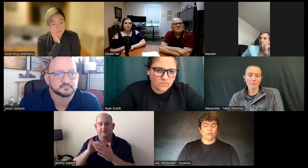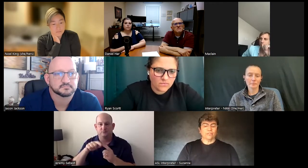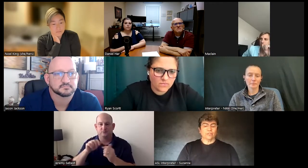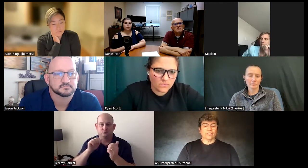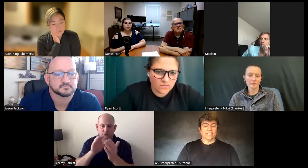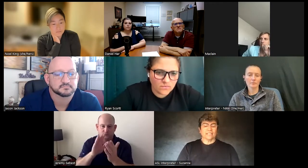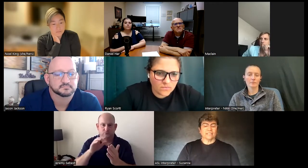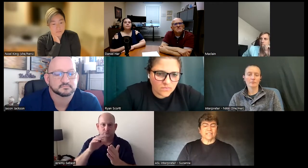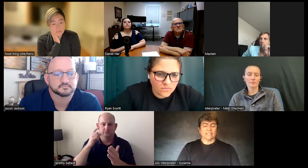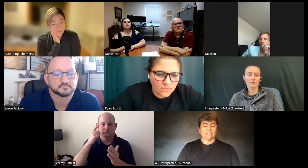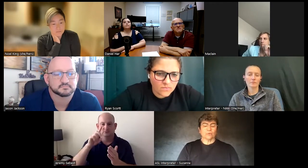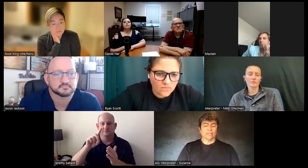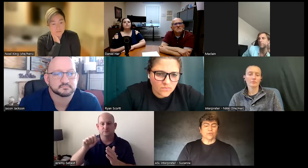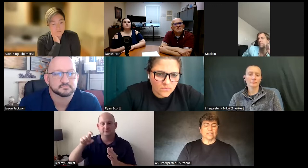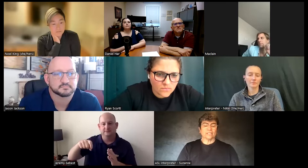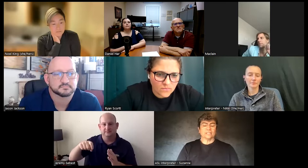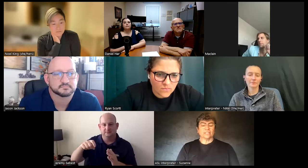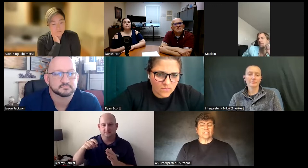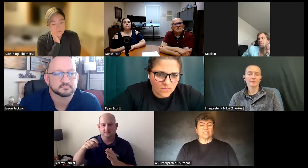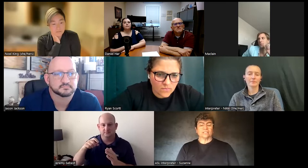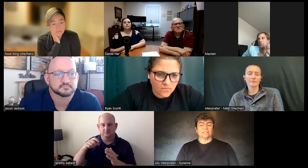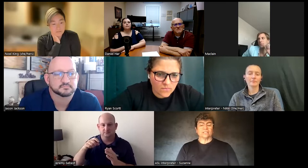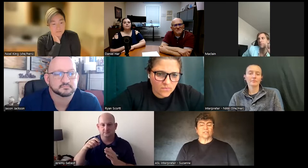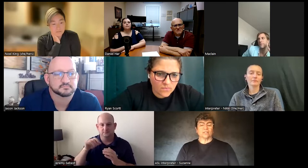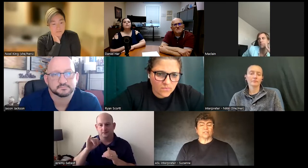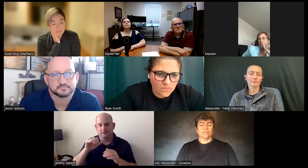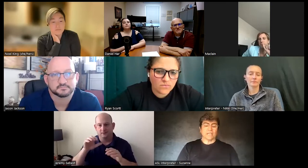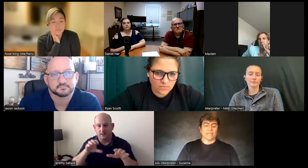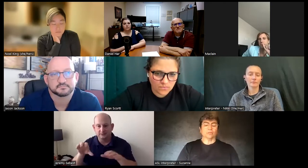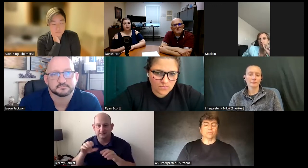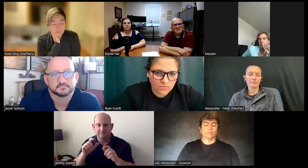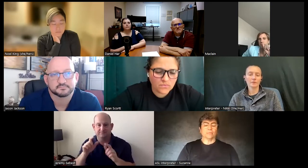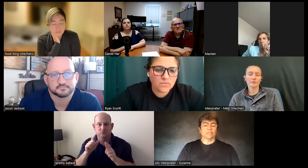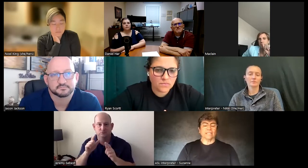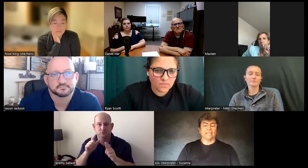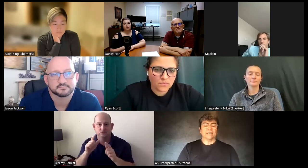different things that we address such as you know what disabled people need